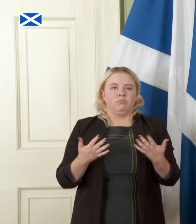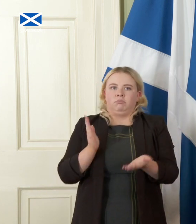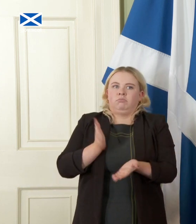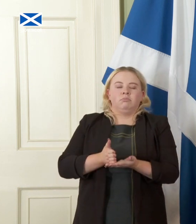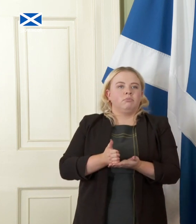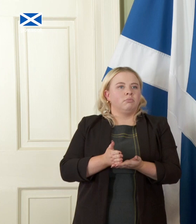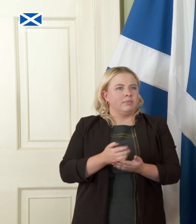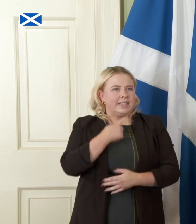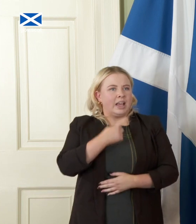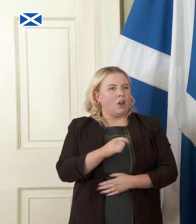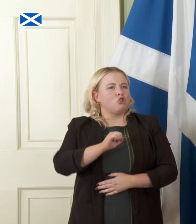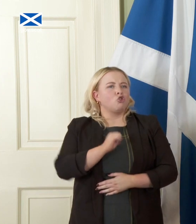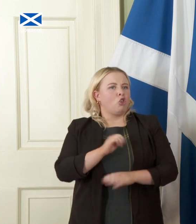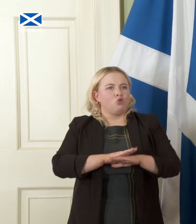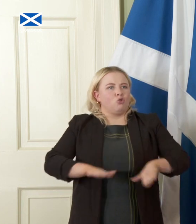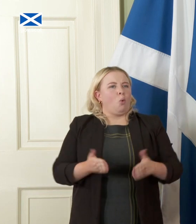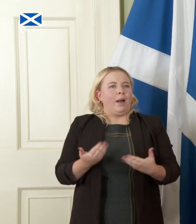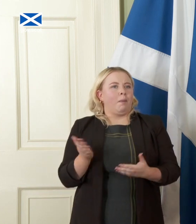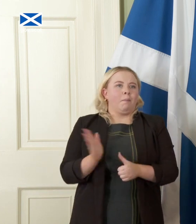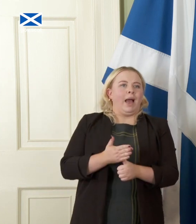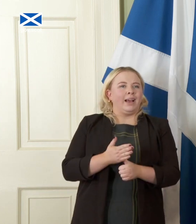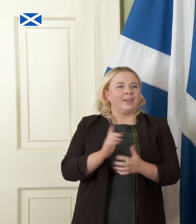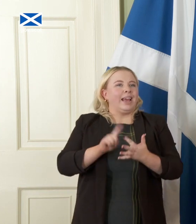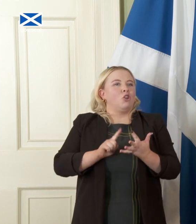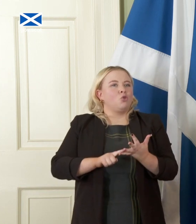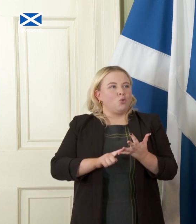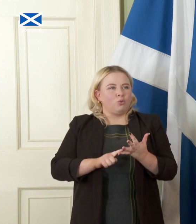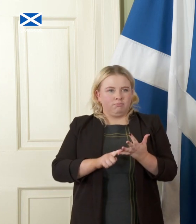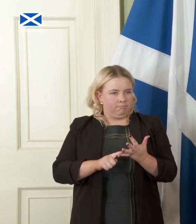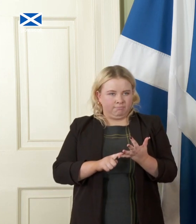suggests that Scotland would not be welcome back into the European Union and while there would be